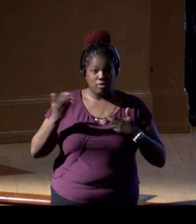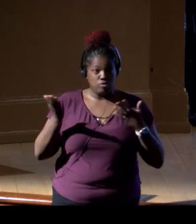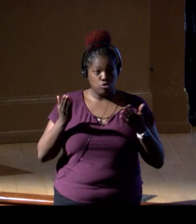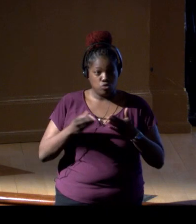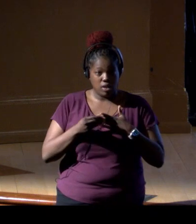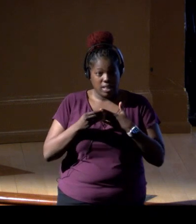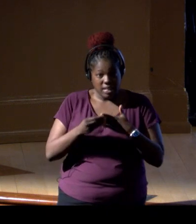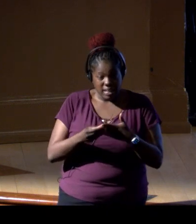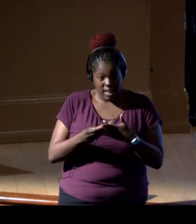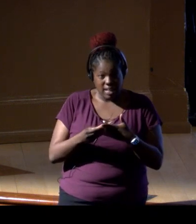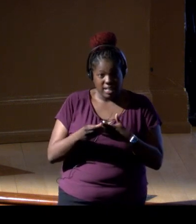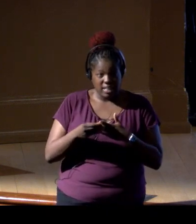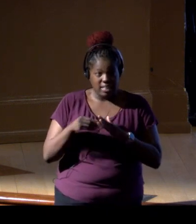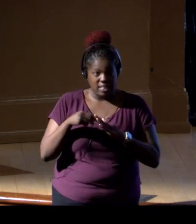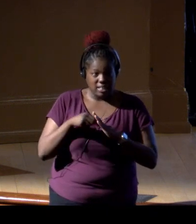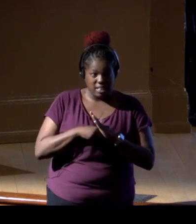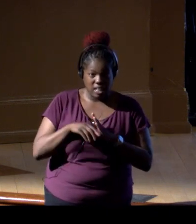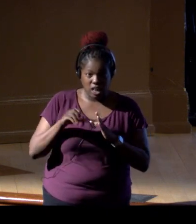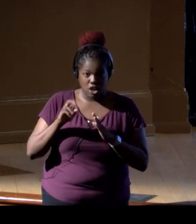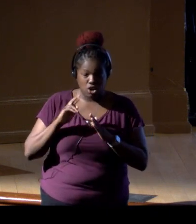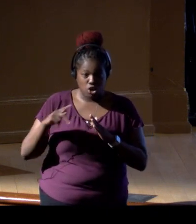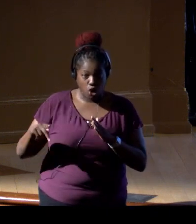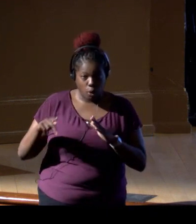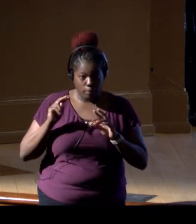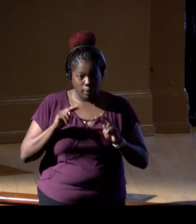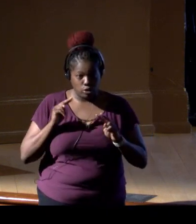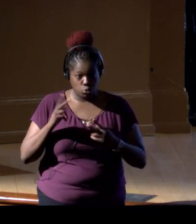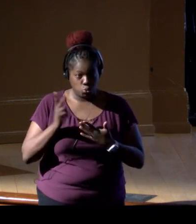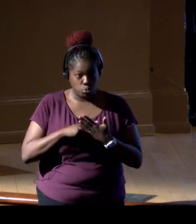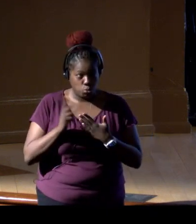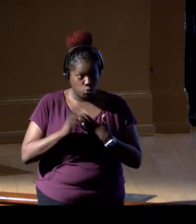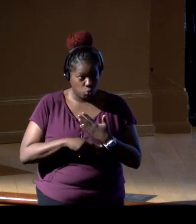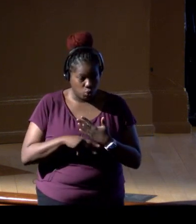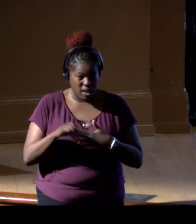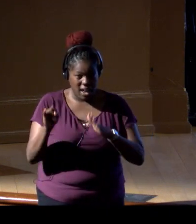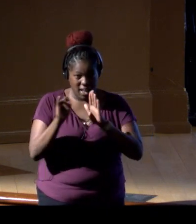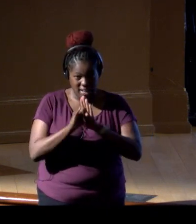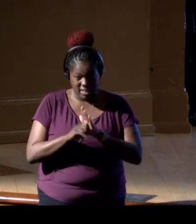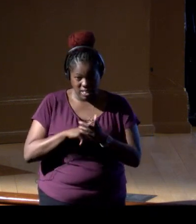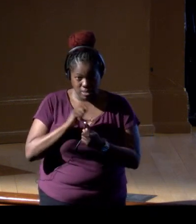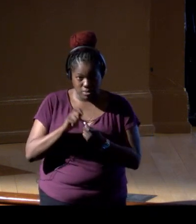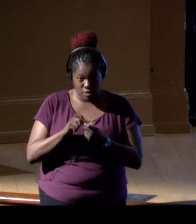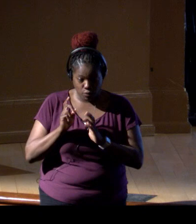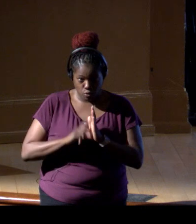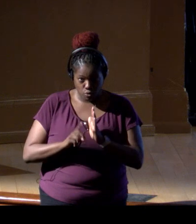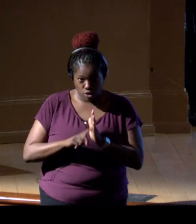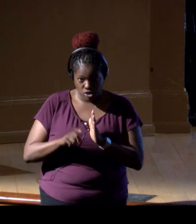invasive carp monitoring program, identifying specific research needed to realize